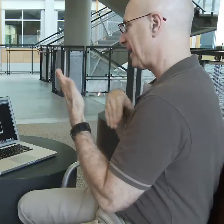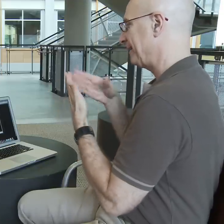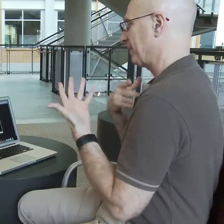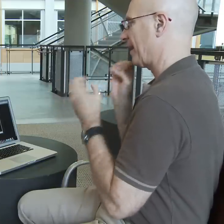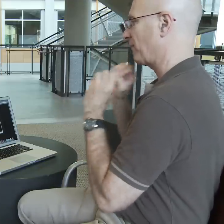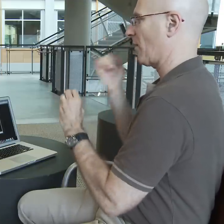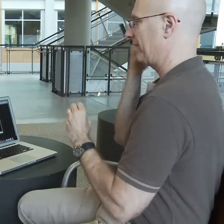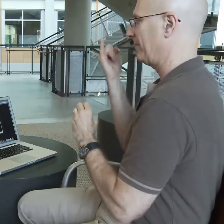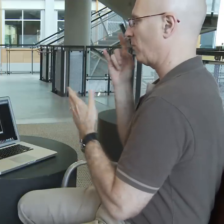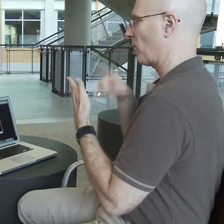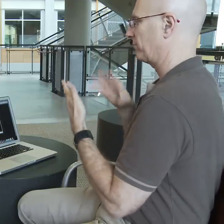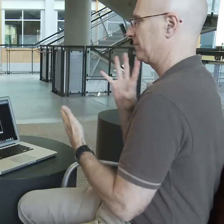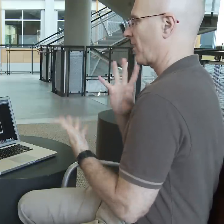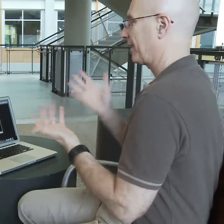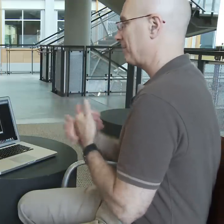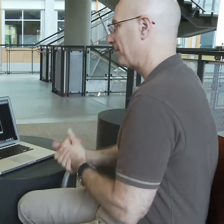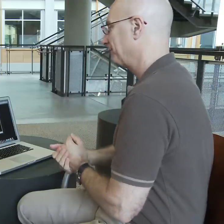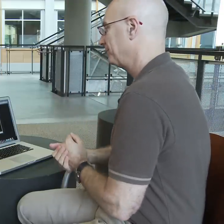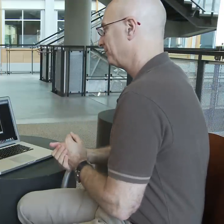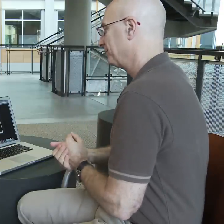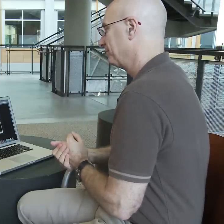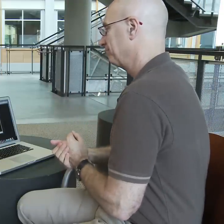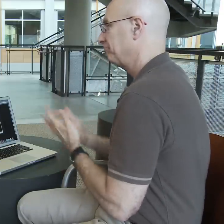[Roth + interpretation] Showing these gorgeous paintings but I have no idea what he's talking about.